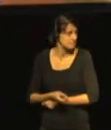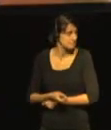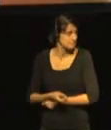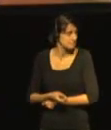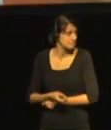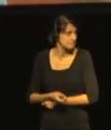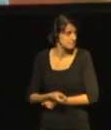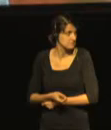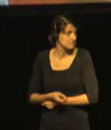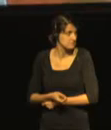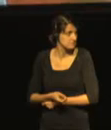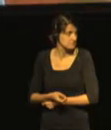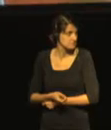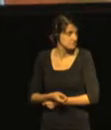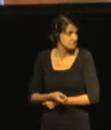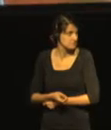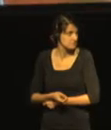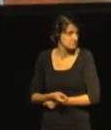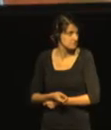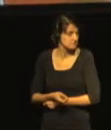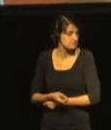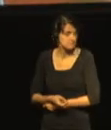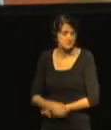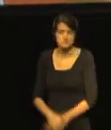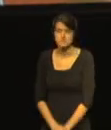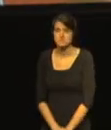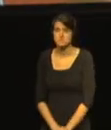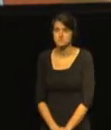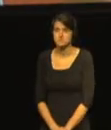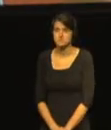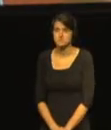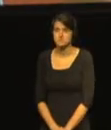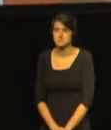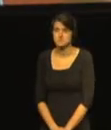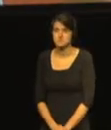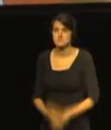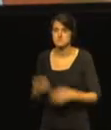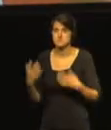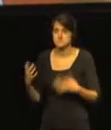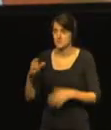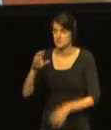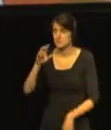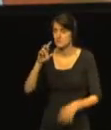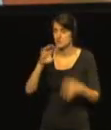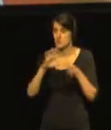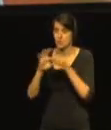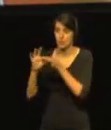Because of development in the EU as there are more members, new legislation